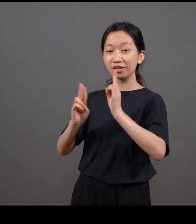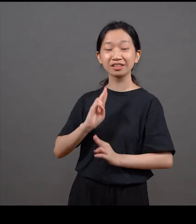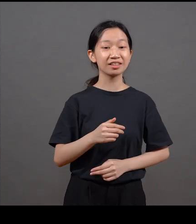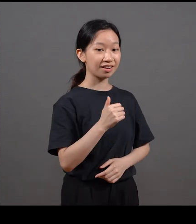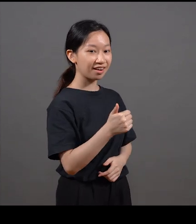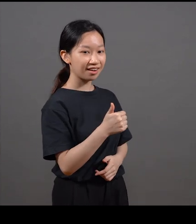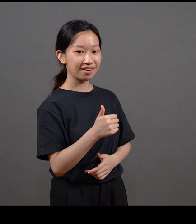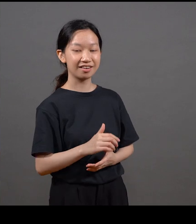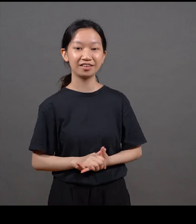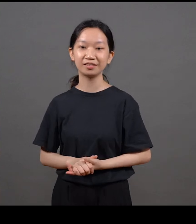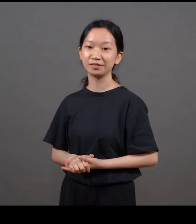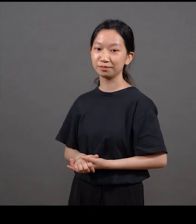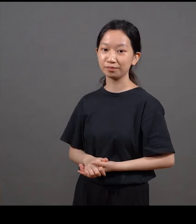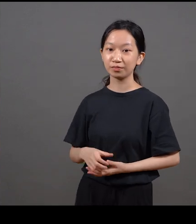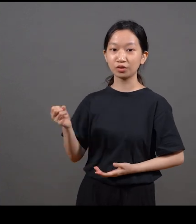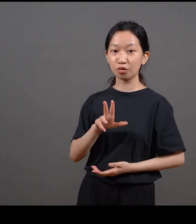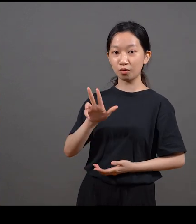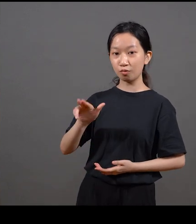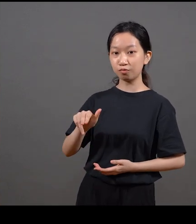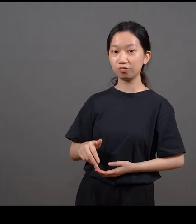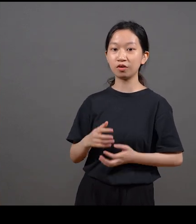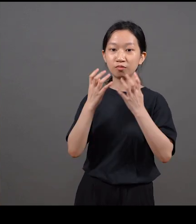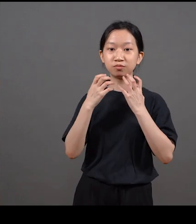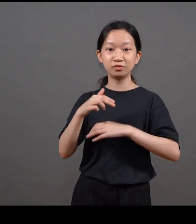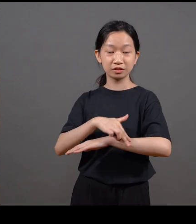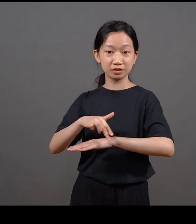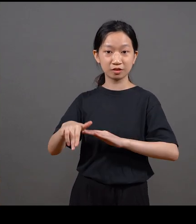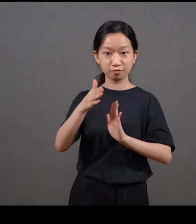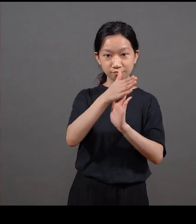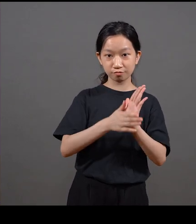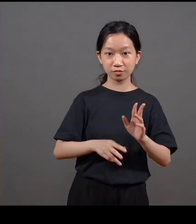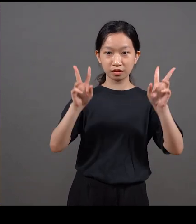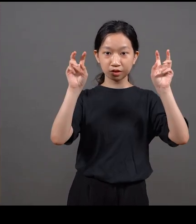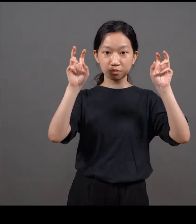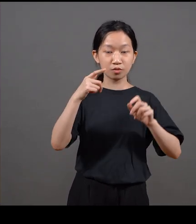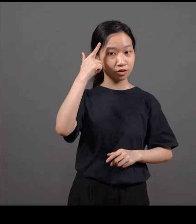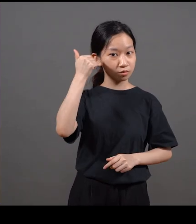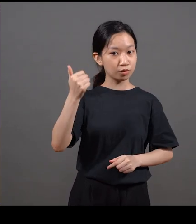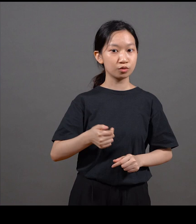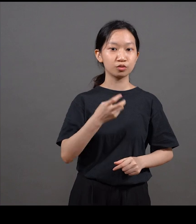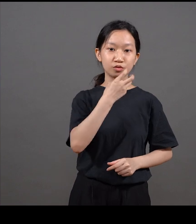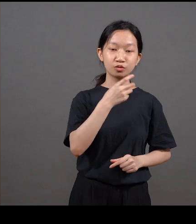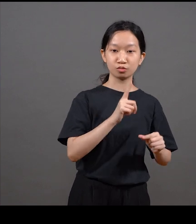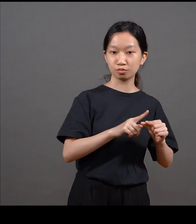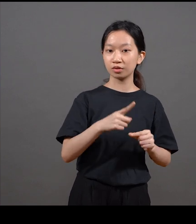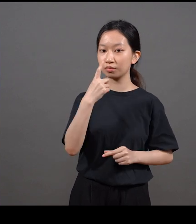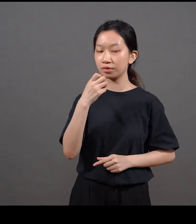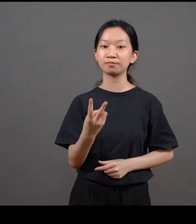Yes And then you go in a completely other direction where you have this amazing bilingual treatment of an idea